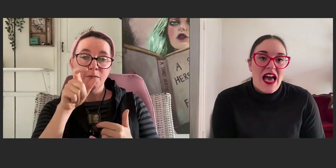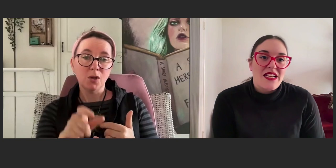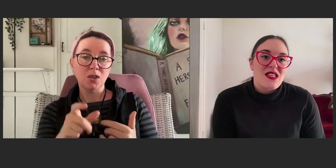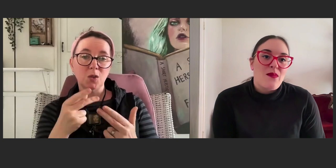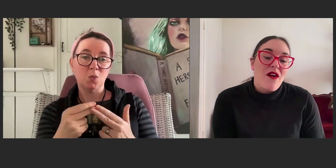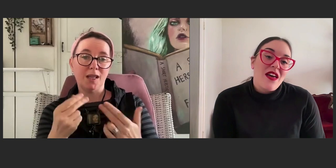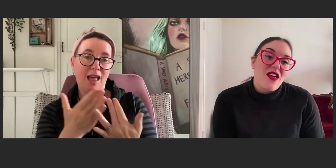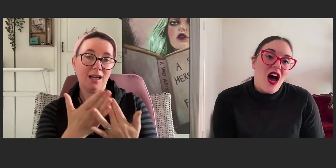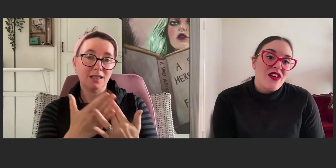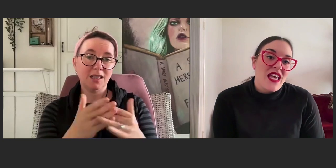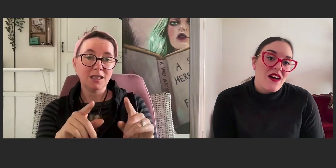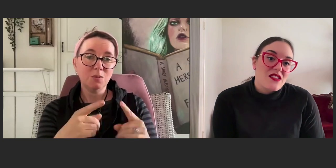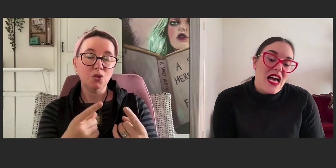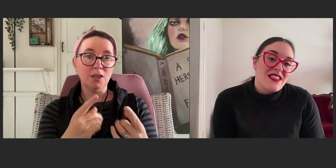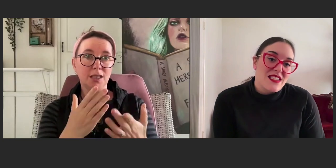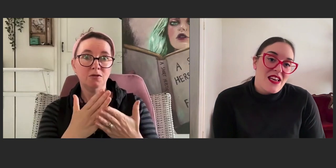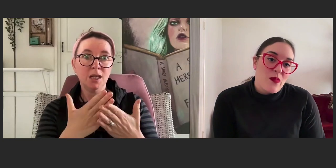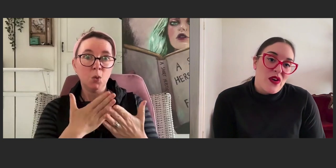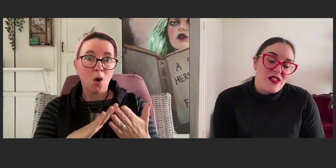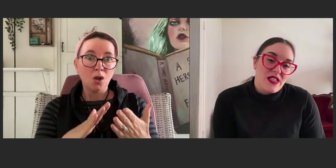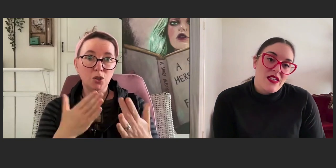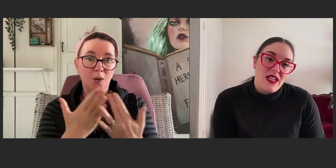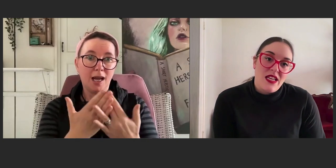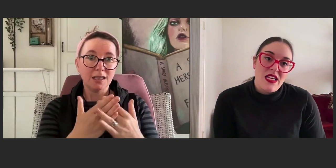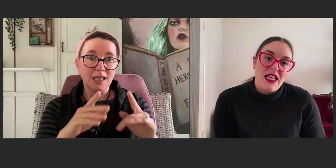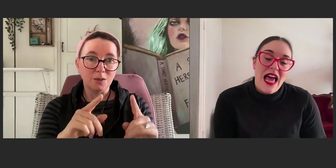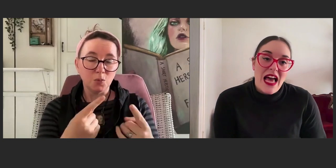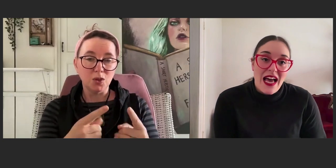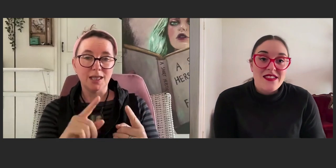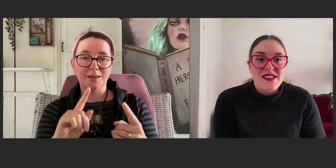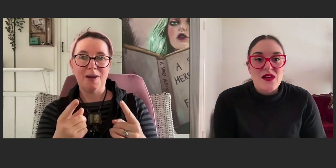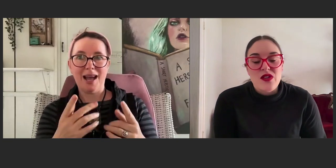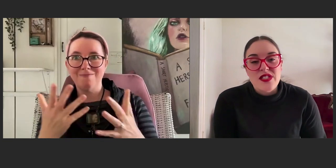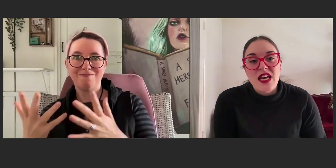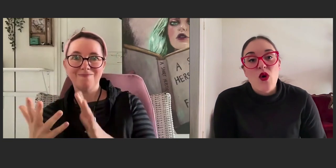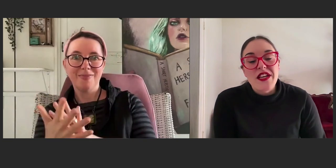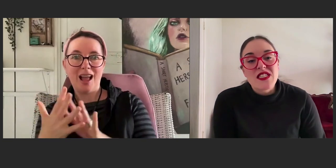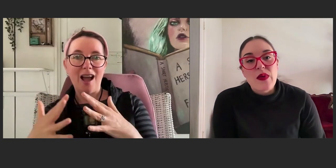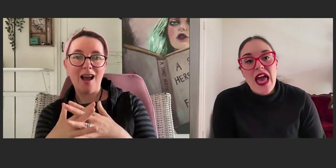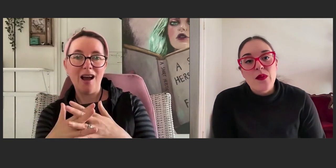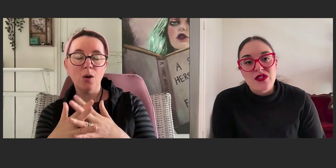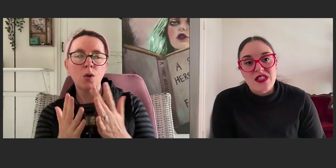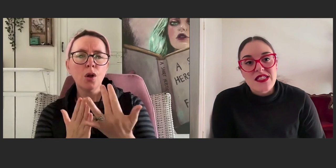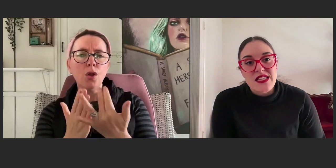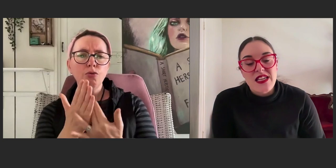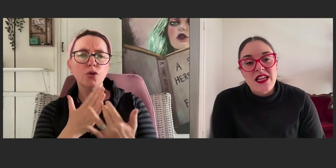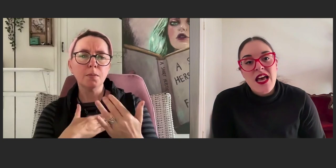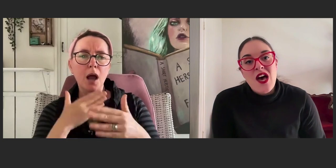And it's a barrier that I've encountered as a deaf person in accessing music, wanting to be able to listen.